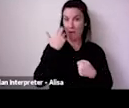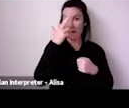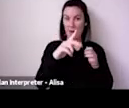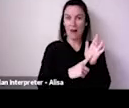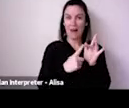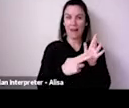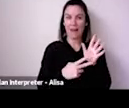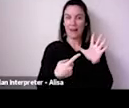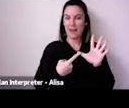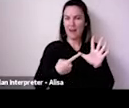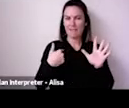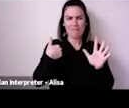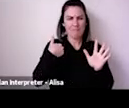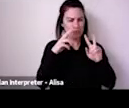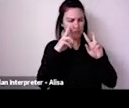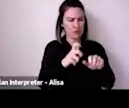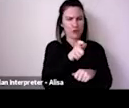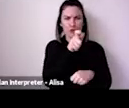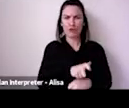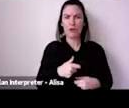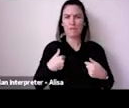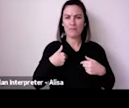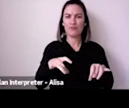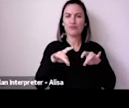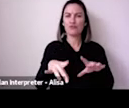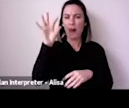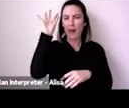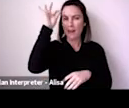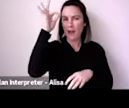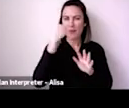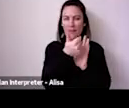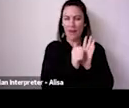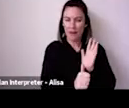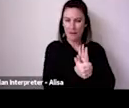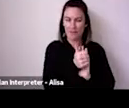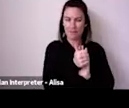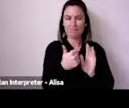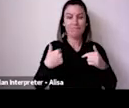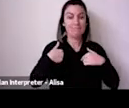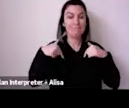I'd like to begin by acknowledging the traditional owners of the land from which I'm coming to